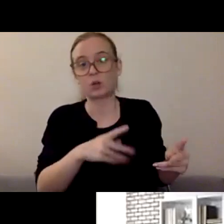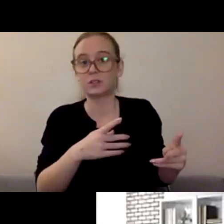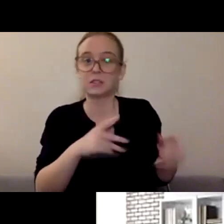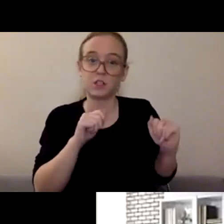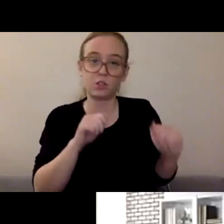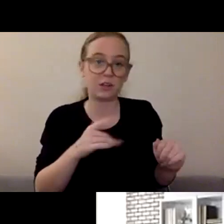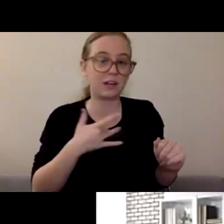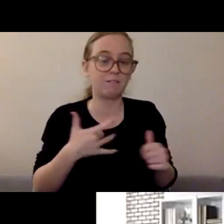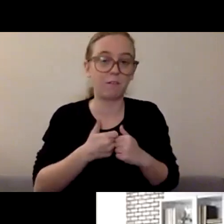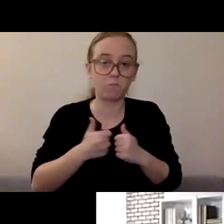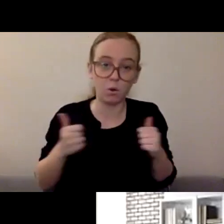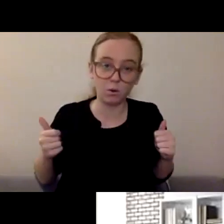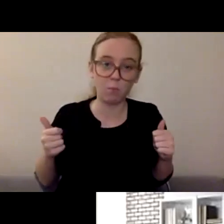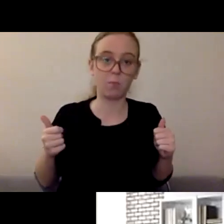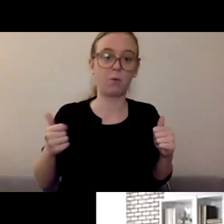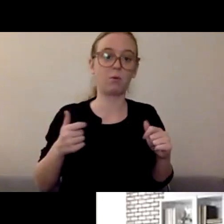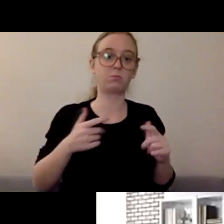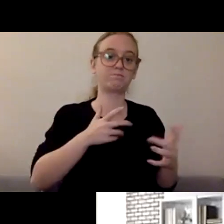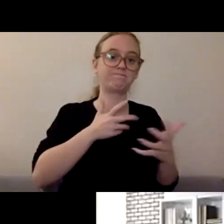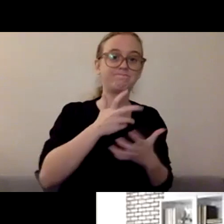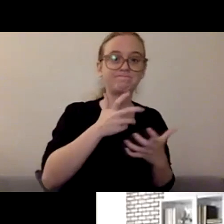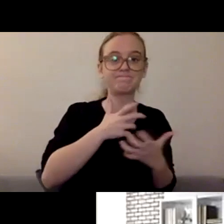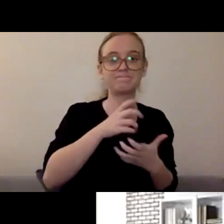And I also agree with if you are also able